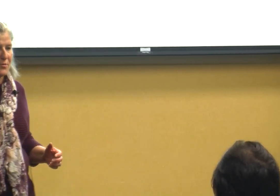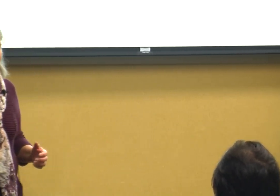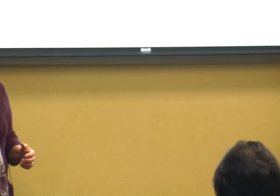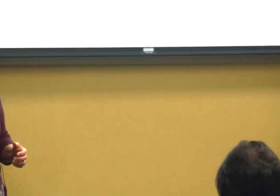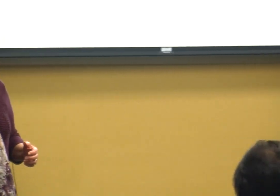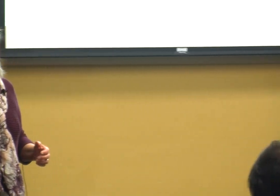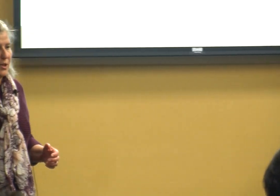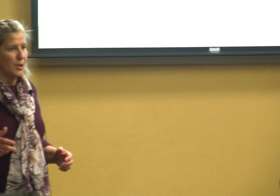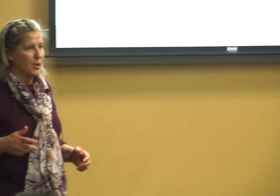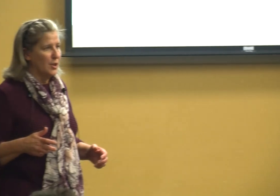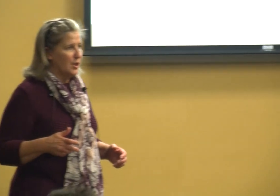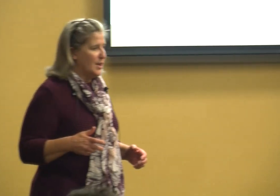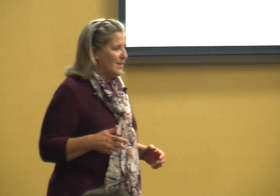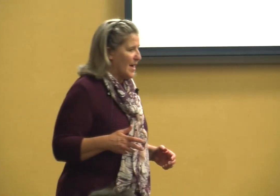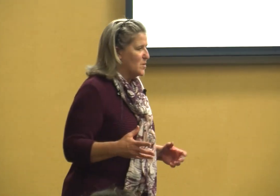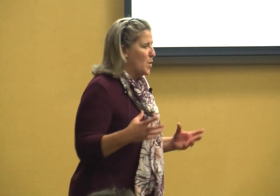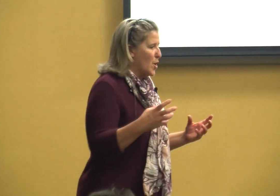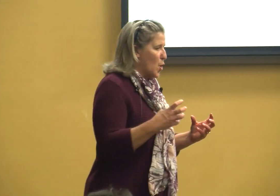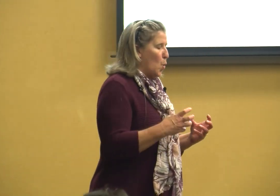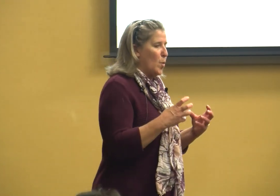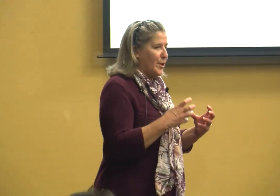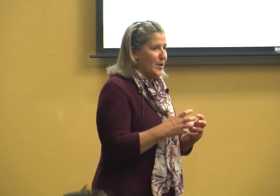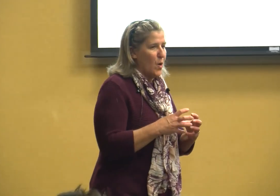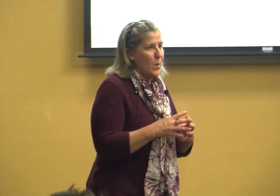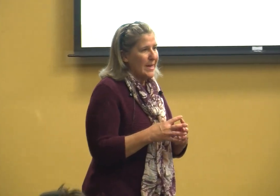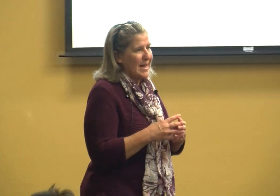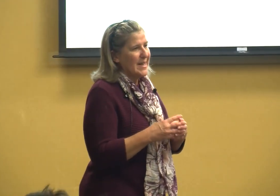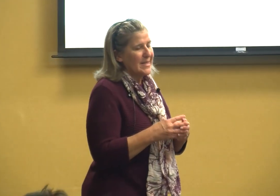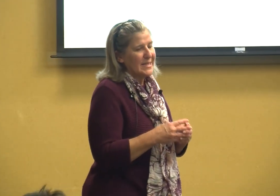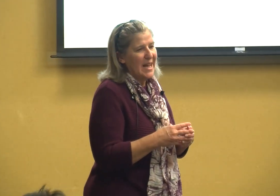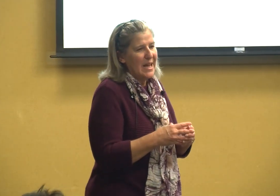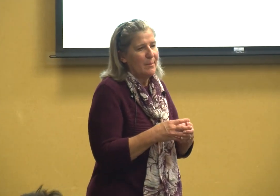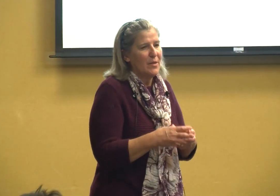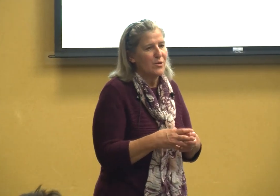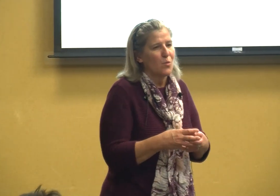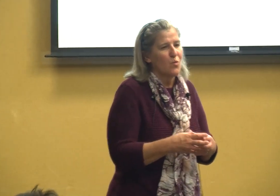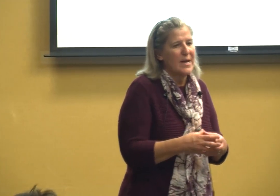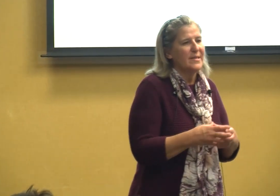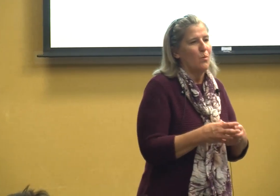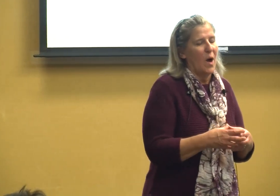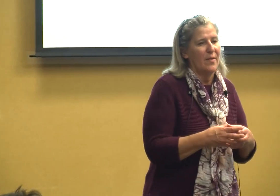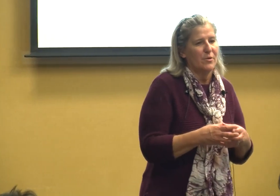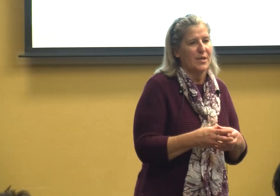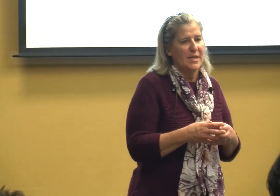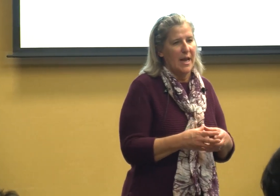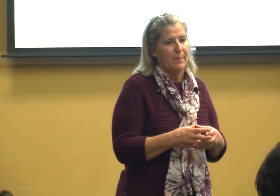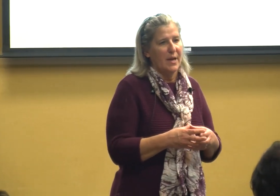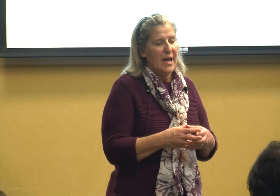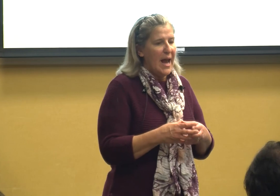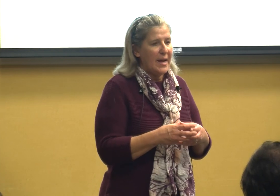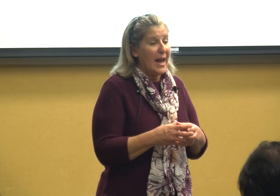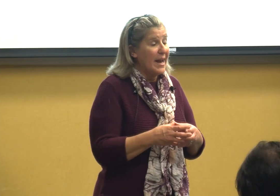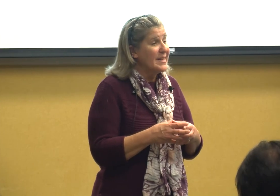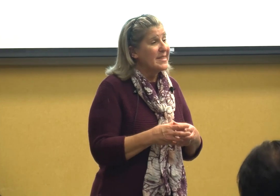folks that's where you know it takes a team and there's a reason why there's a team and and it's